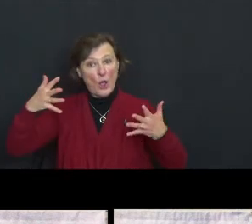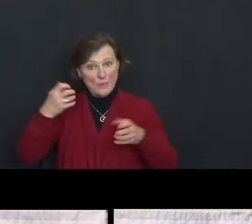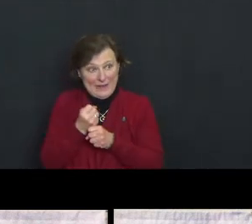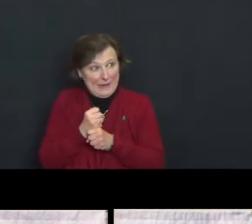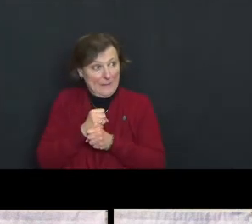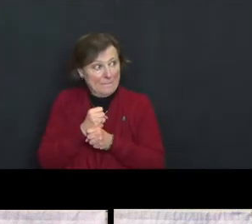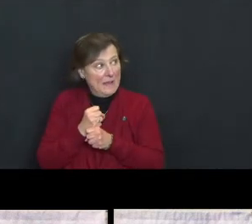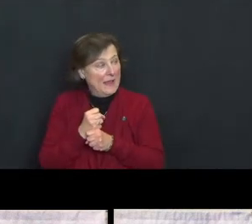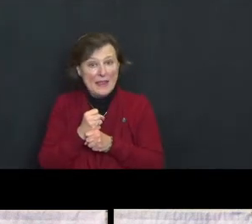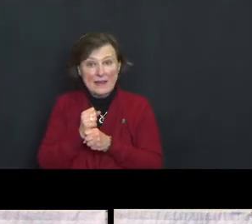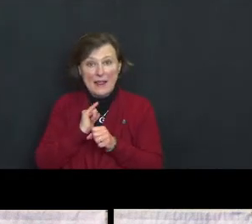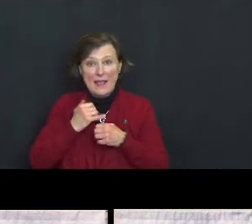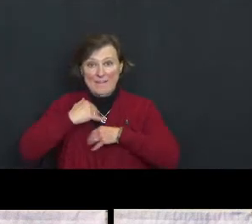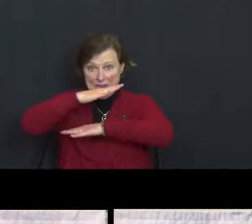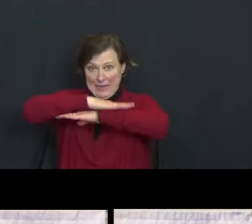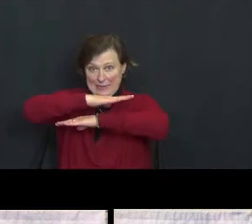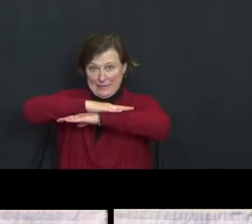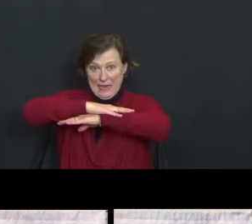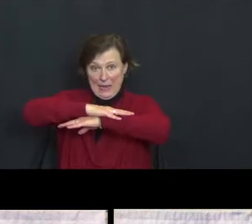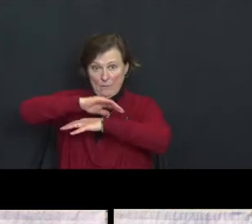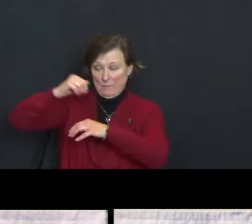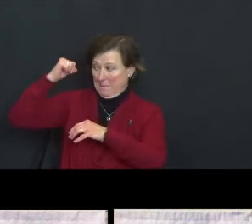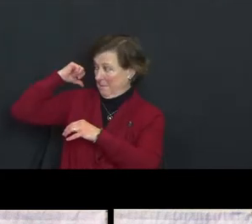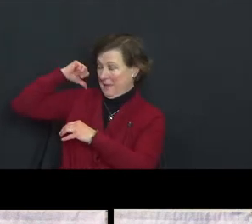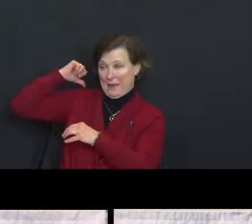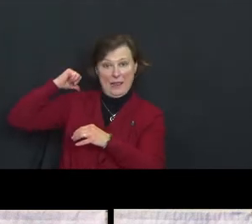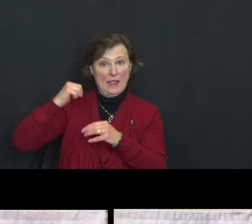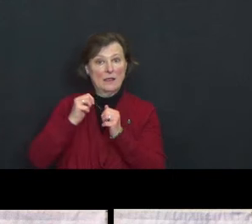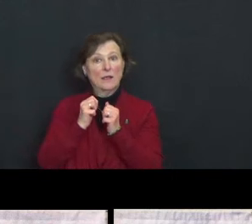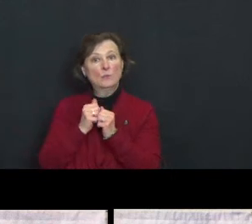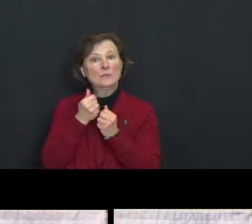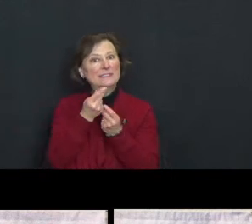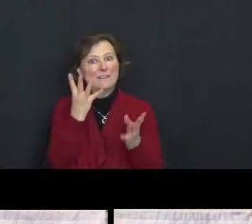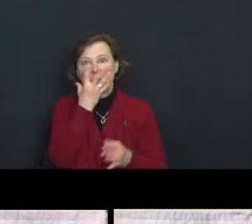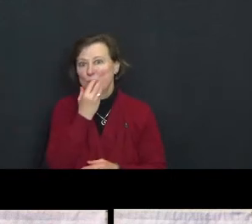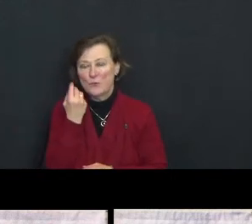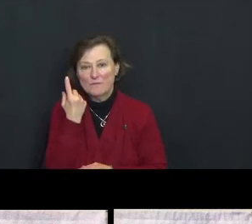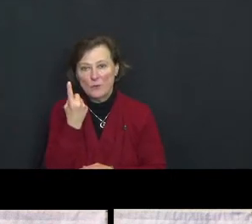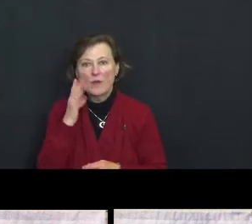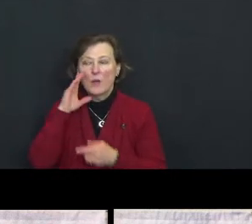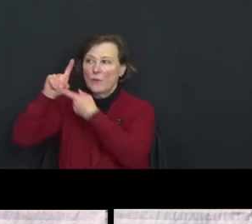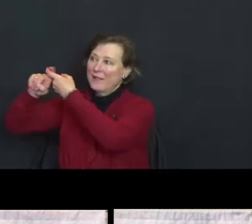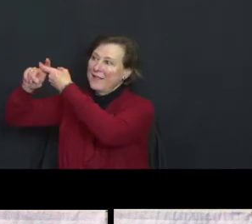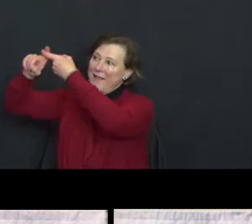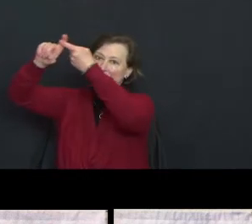I have a table sitting behind me with several more beautiful ones. We're going to be hanging those up as well.